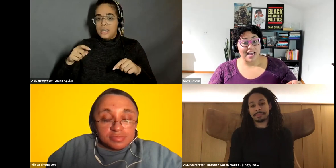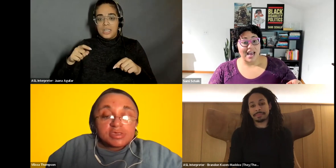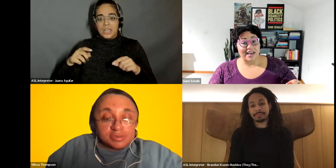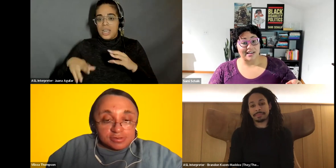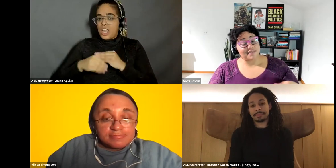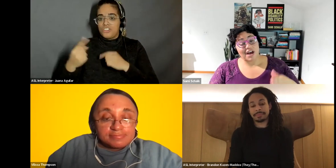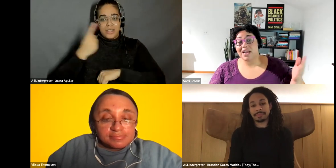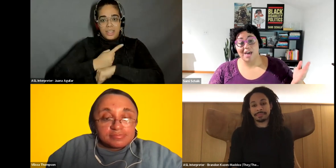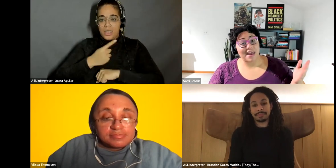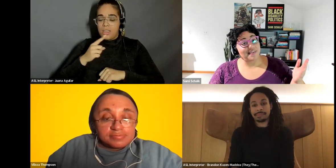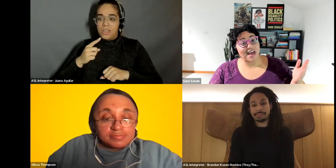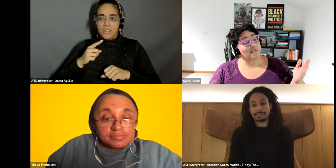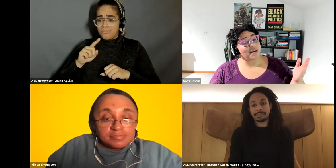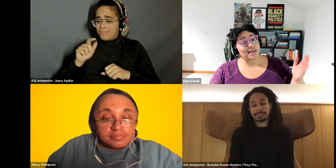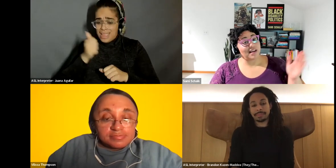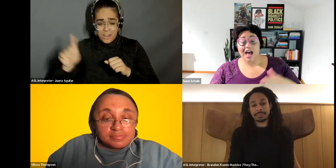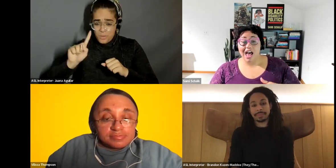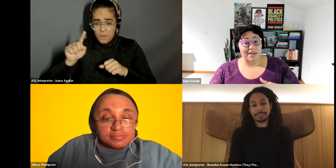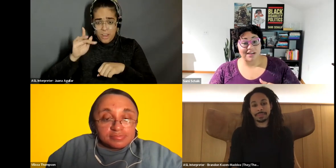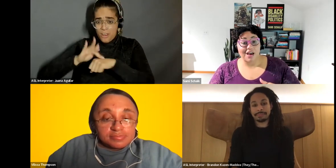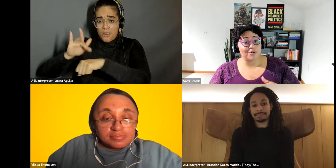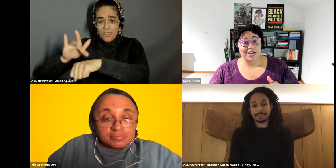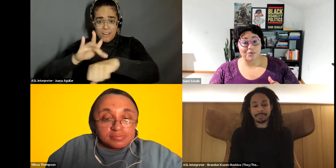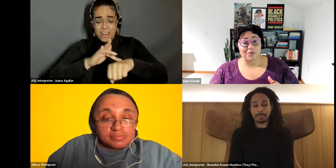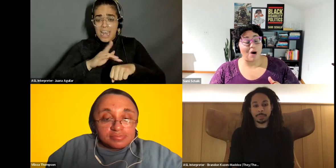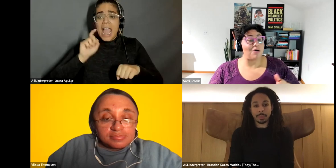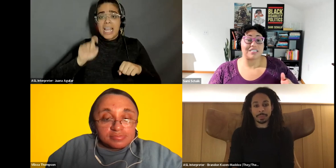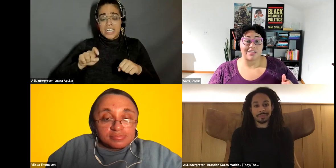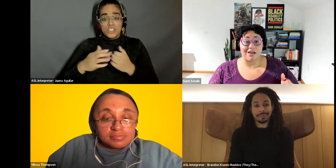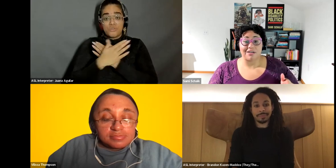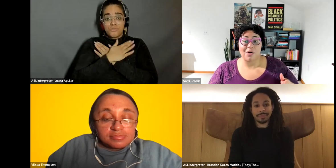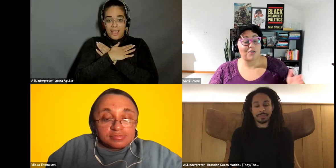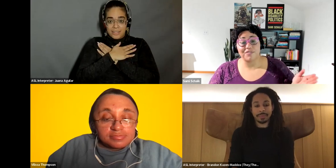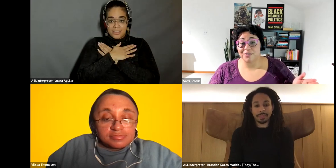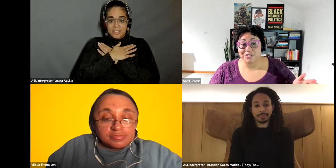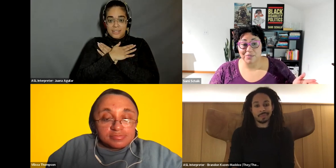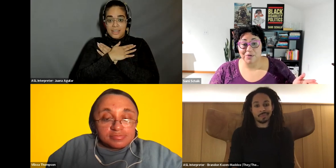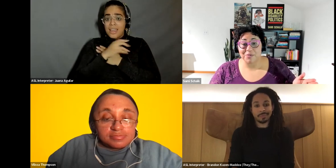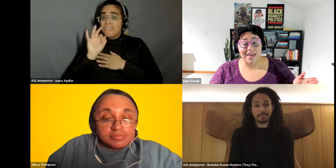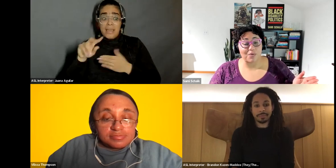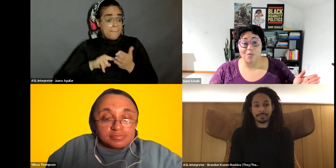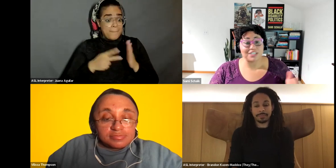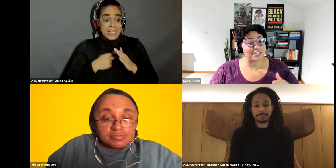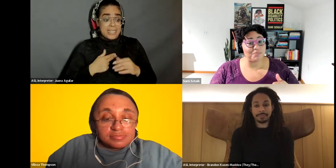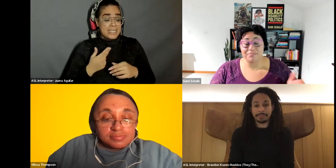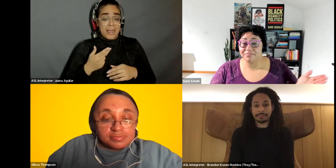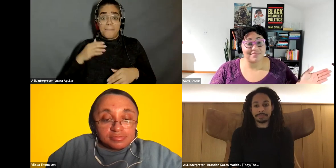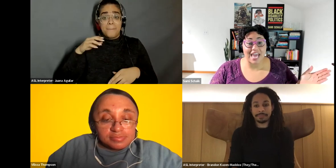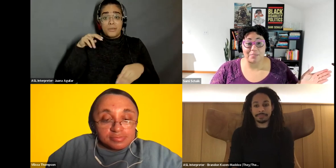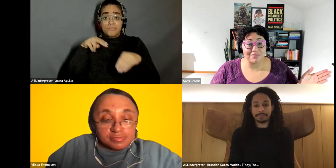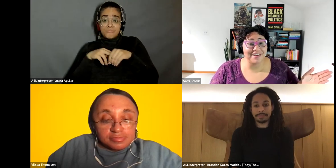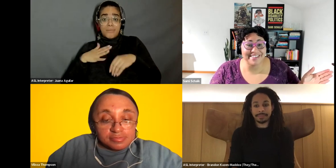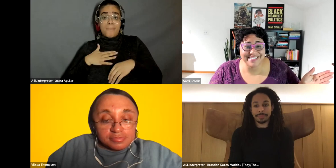Sami Schalk: and if i'm in high pain that might mean, i'm in a hotel room all day long, ordering food to the room and watching Cable